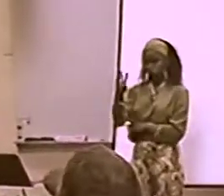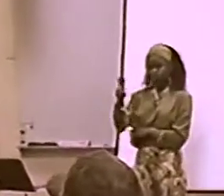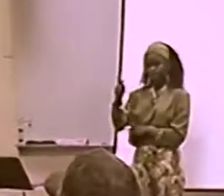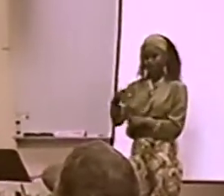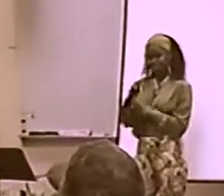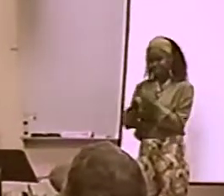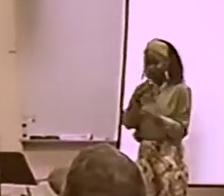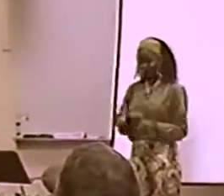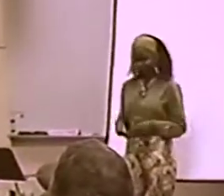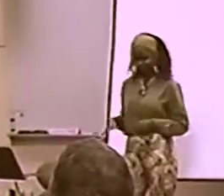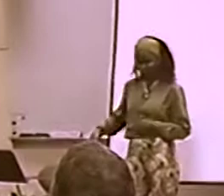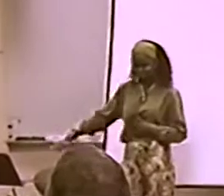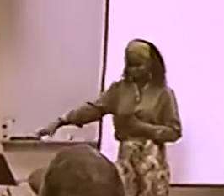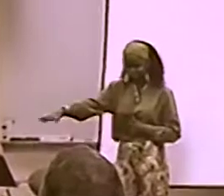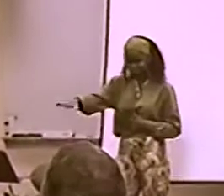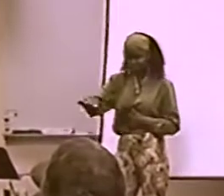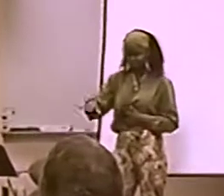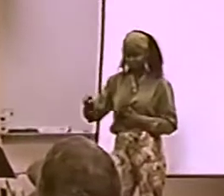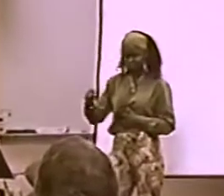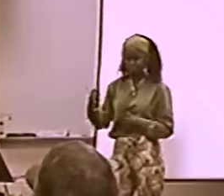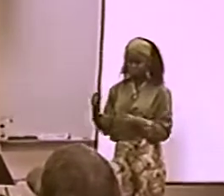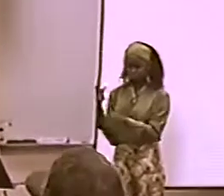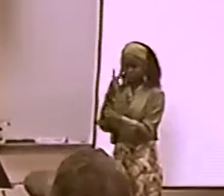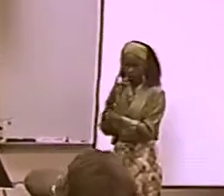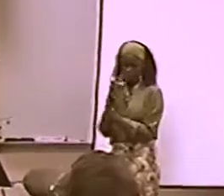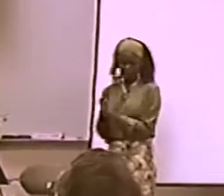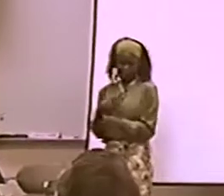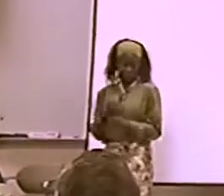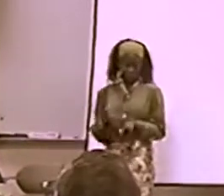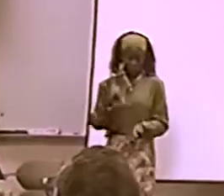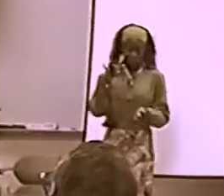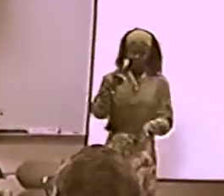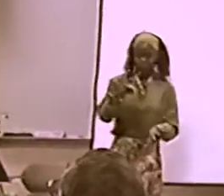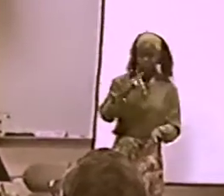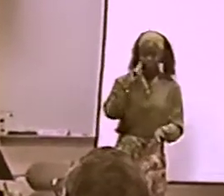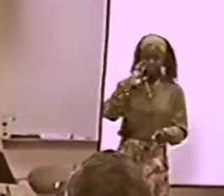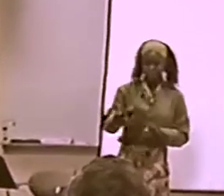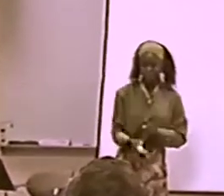MY PARENTS DIDN'T WANT ... AND THEY CHOSE FOR ME.